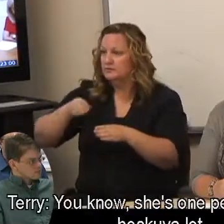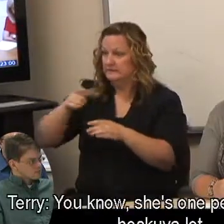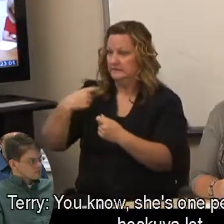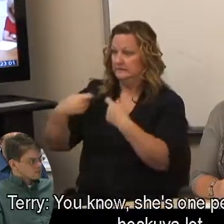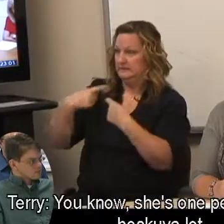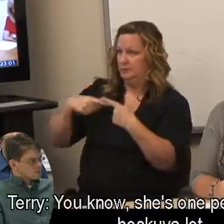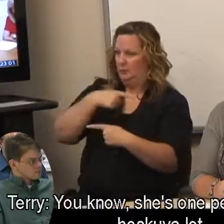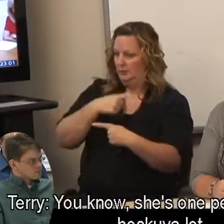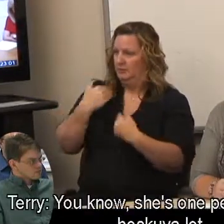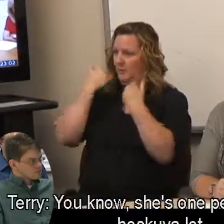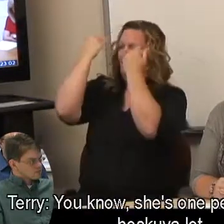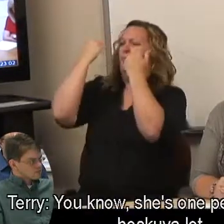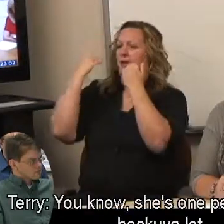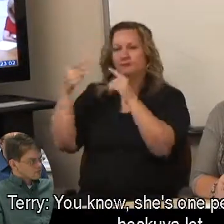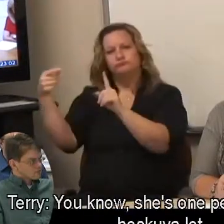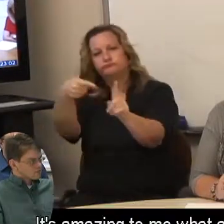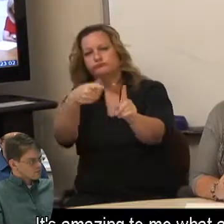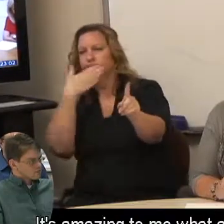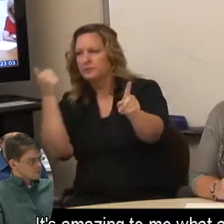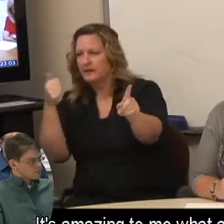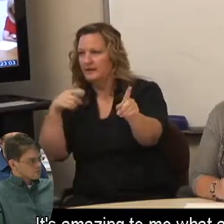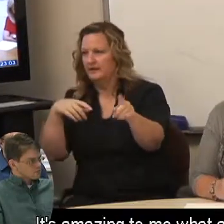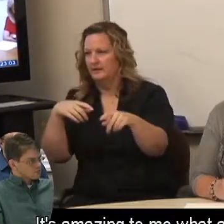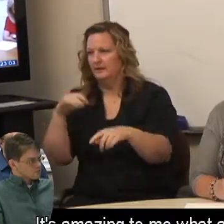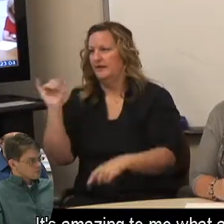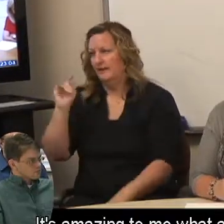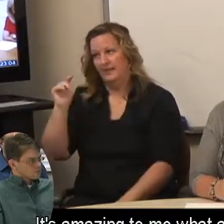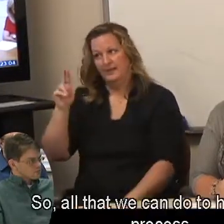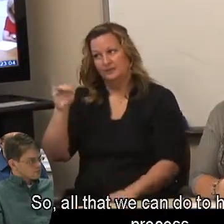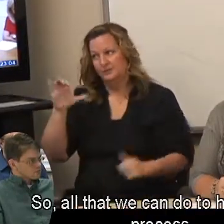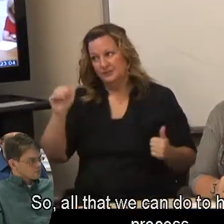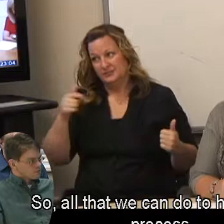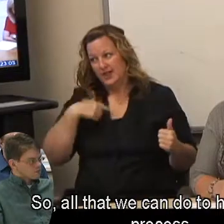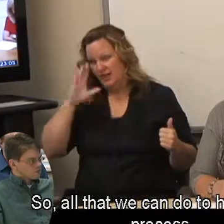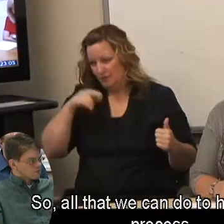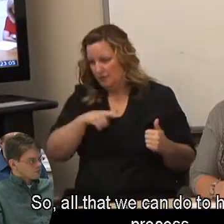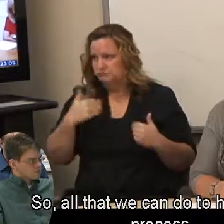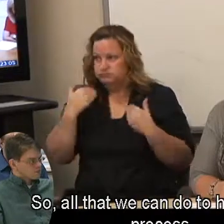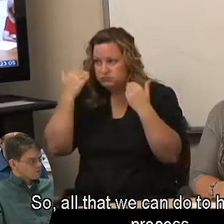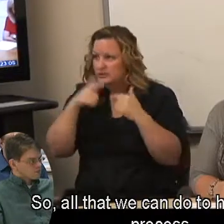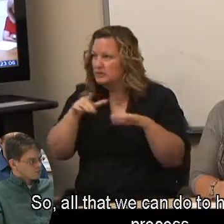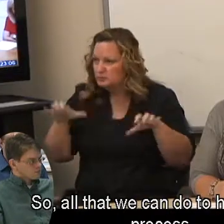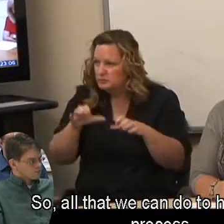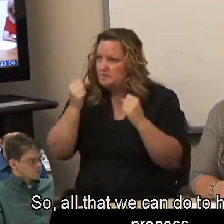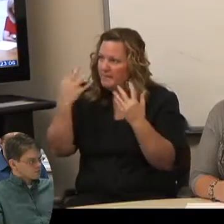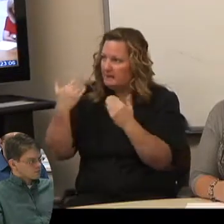Terry: You know, she's one person doing a heckuva lot. It's amazing to me what all you do. So, all that we can do to help in that process,